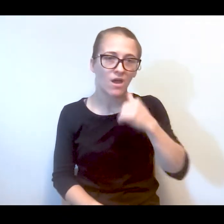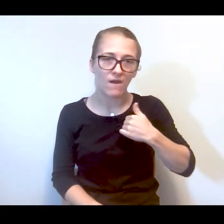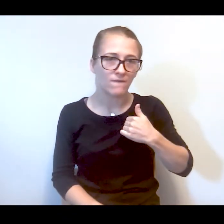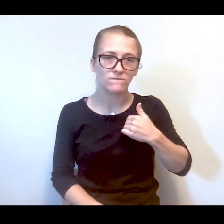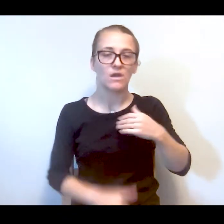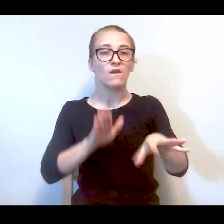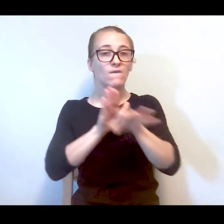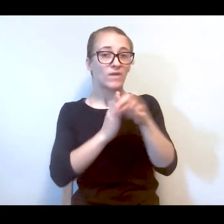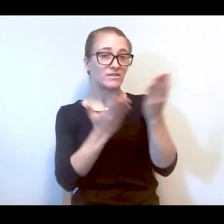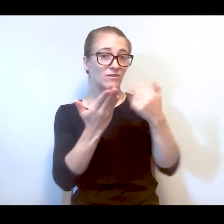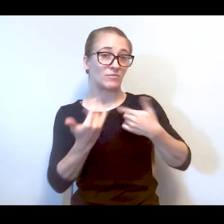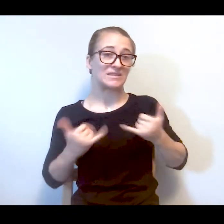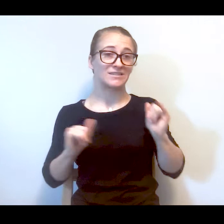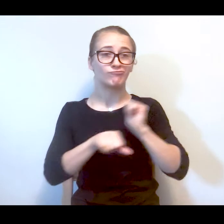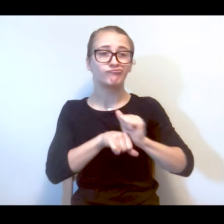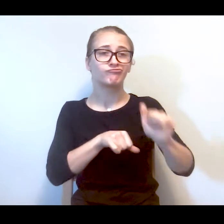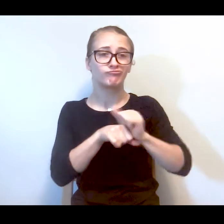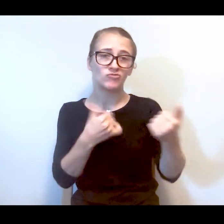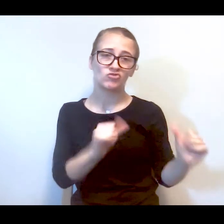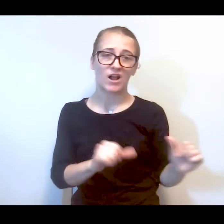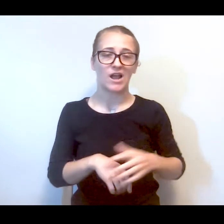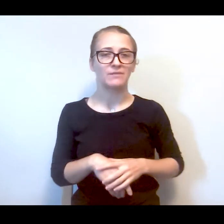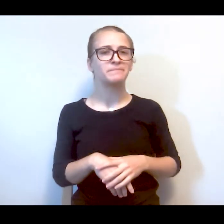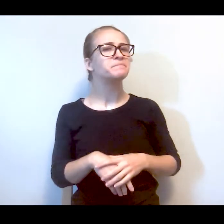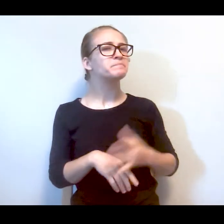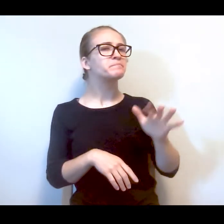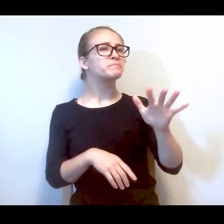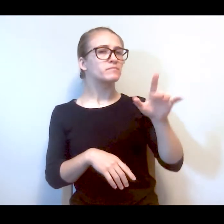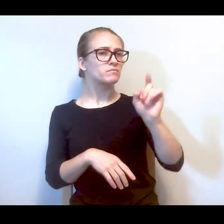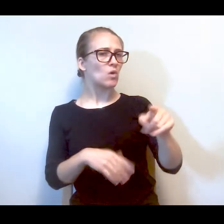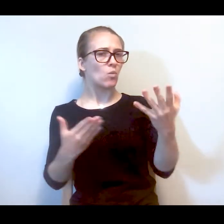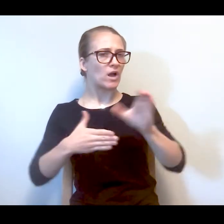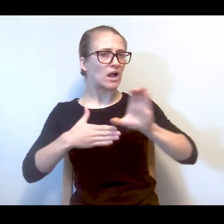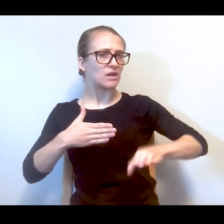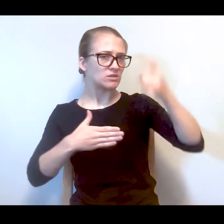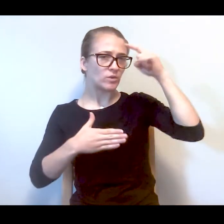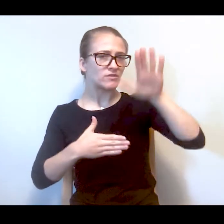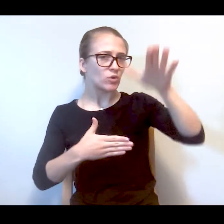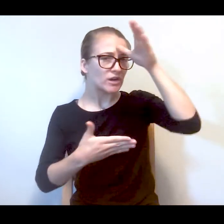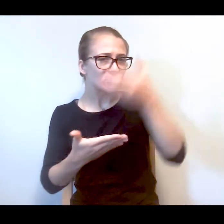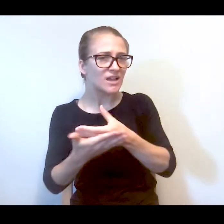services, I'm still working on that. What's been the consequence for your son and for you?